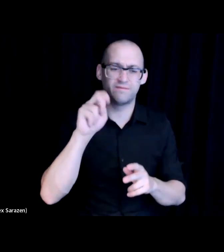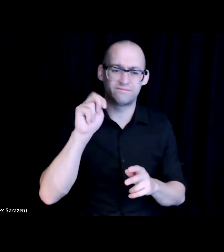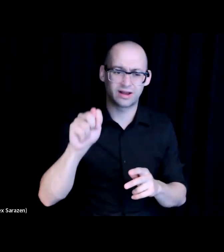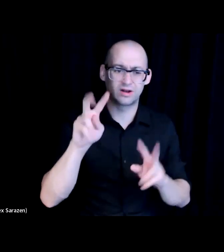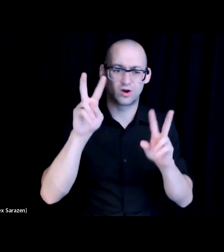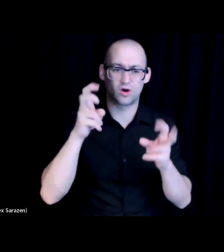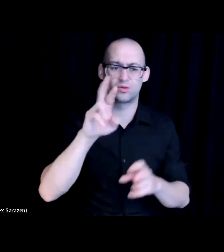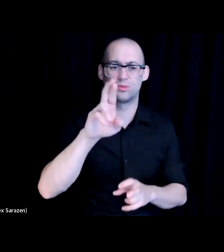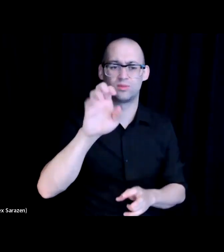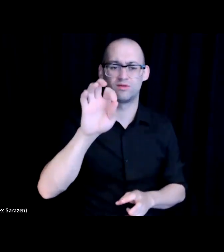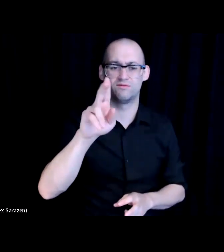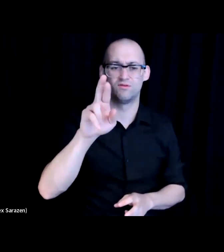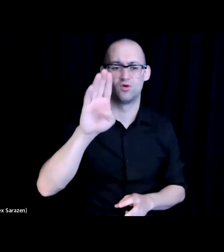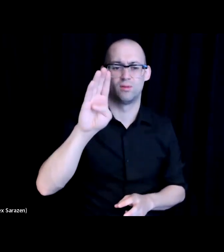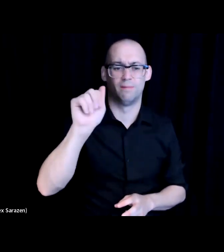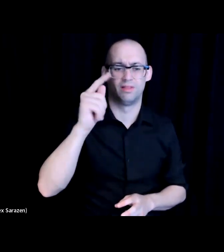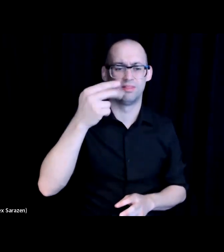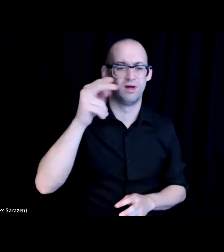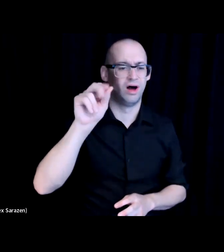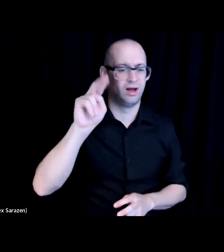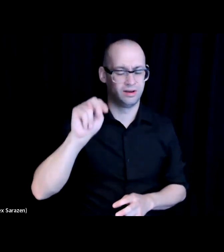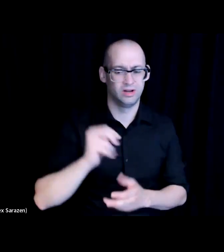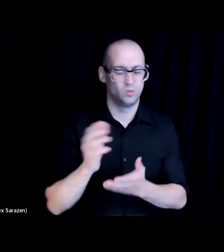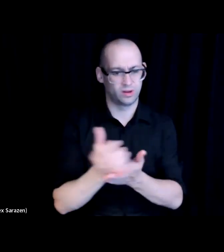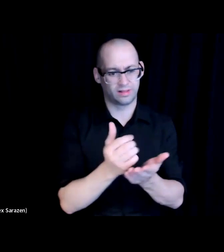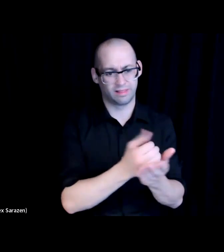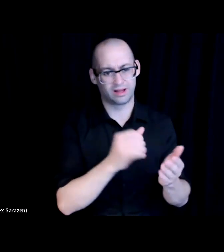affordable housing communities and these young people graduated from the pre-apprenticeship